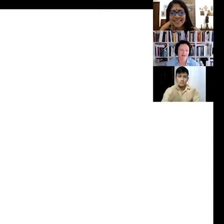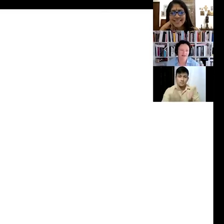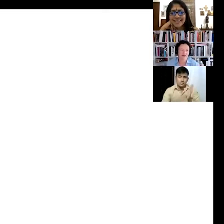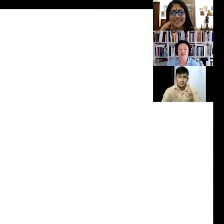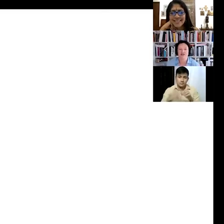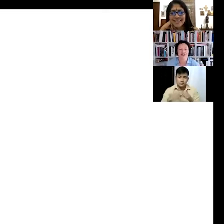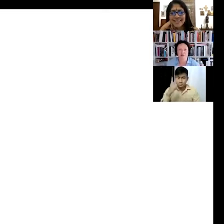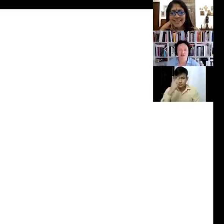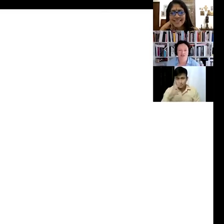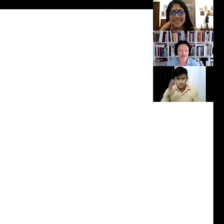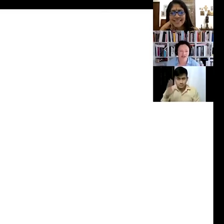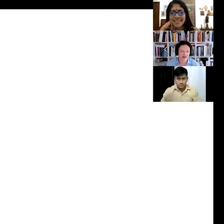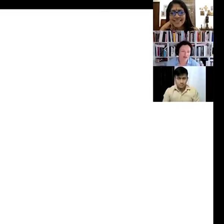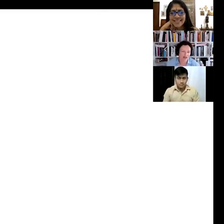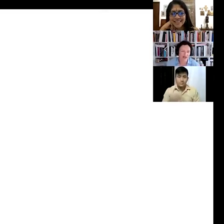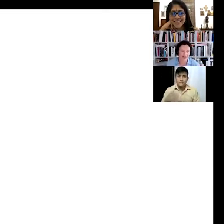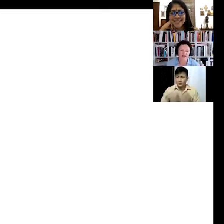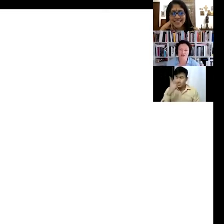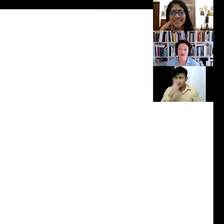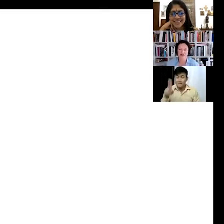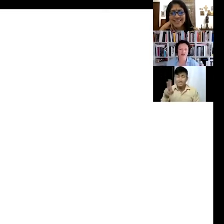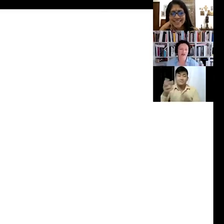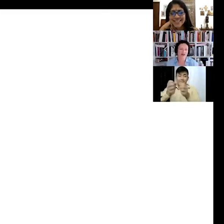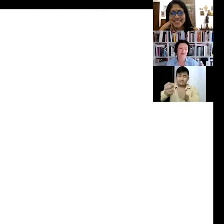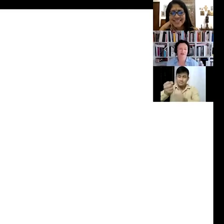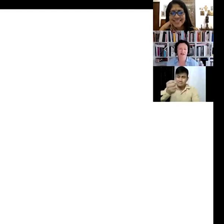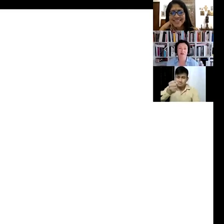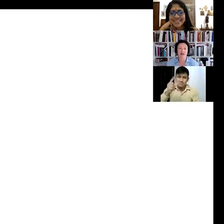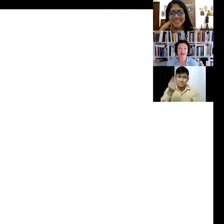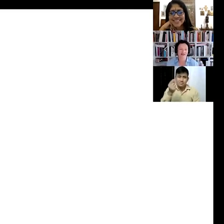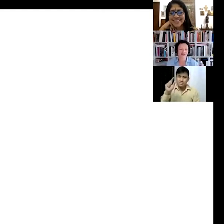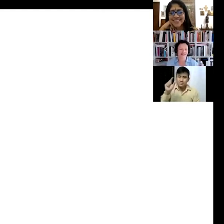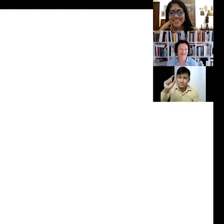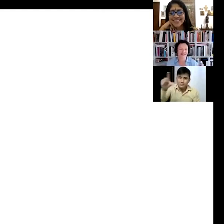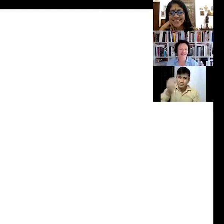sort of fridge that you would see, you know, in a store in New York in a bodega... New York City...